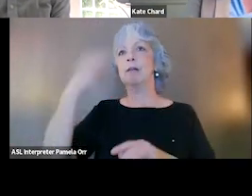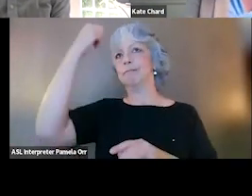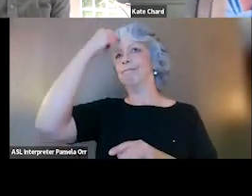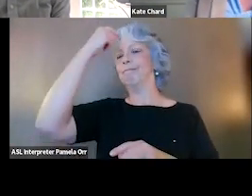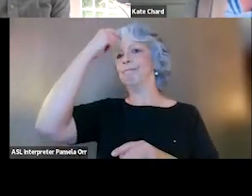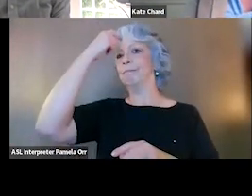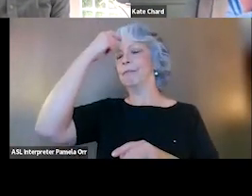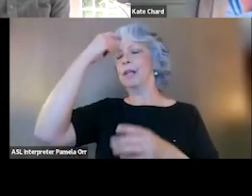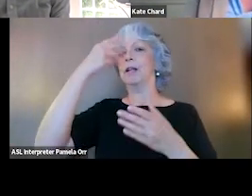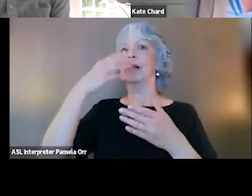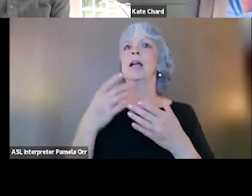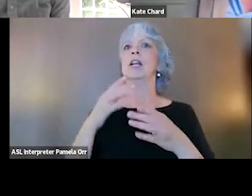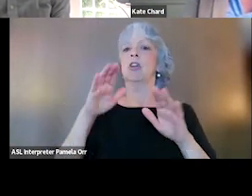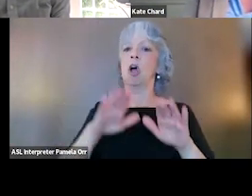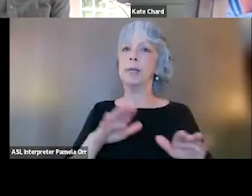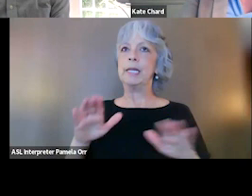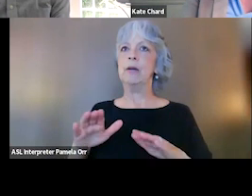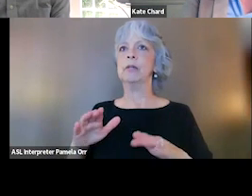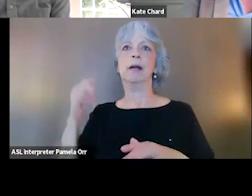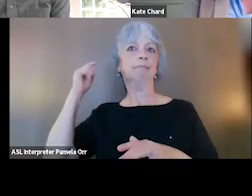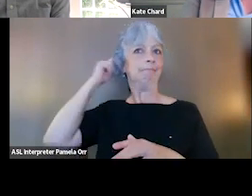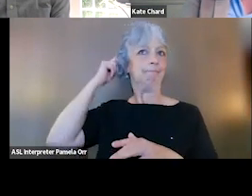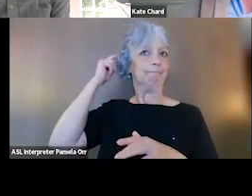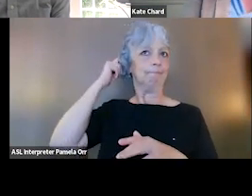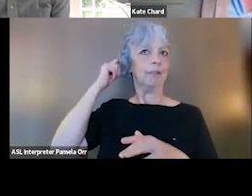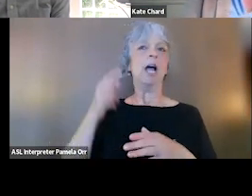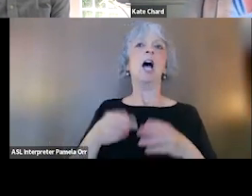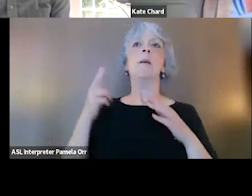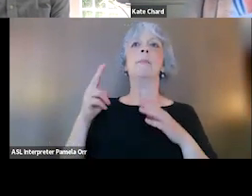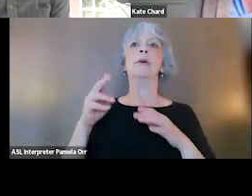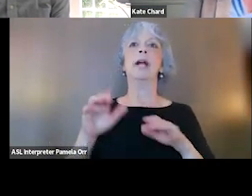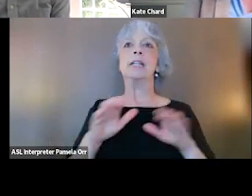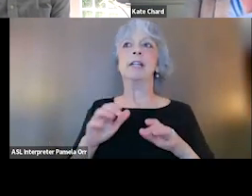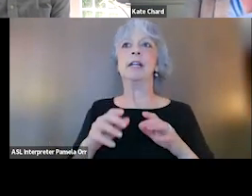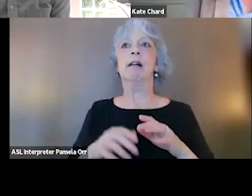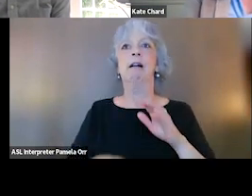and calming down that amygdala, that hyperactivity of fight flight freeze is what's gonna work best.